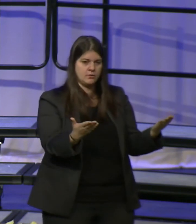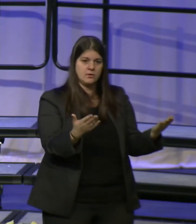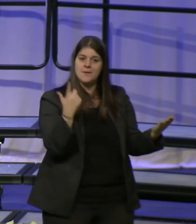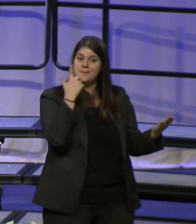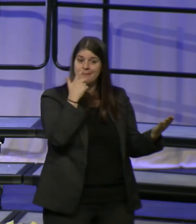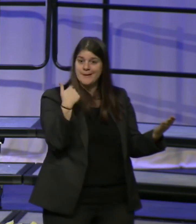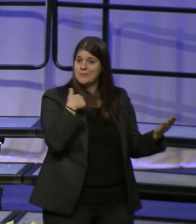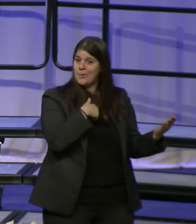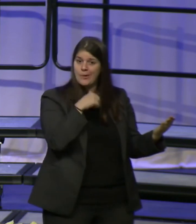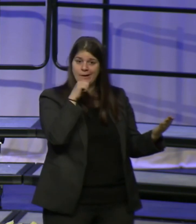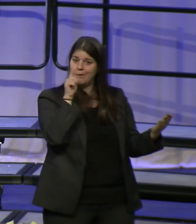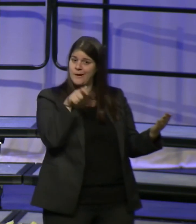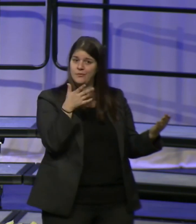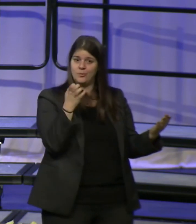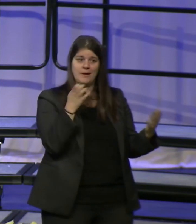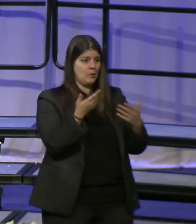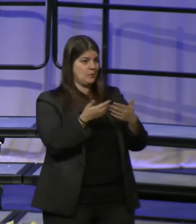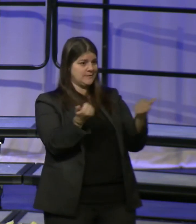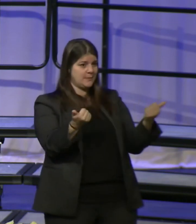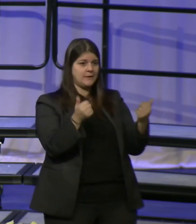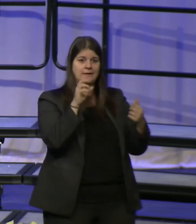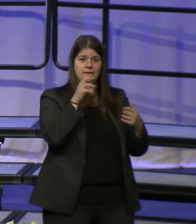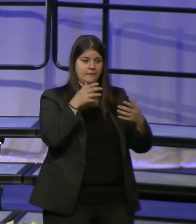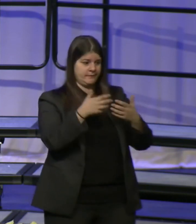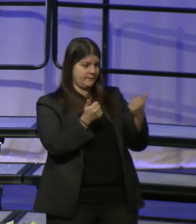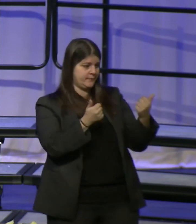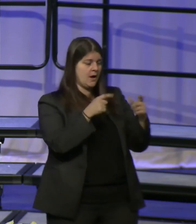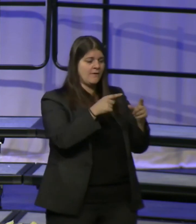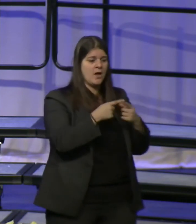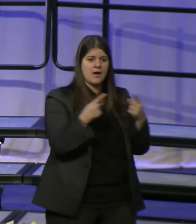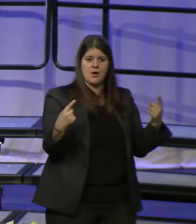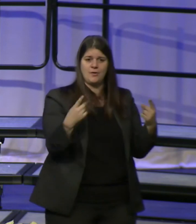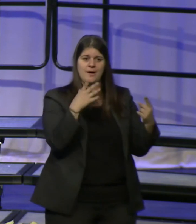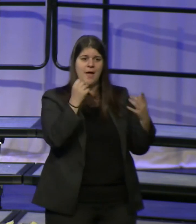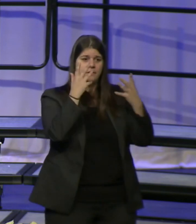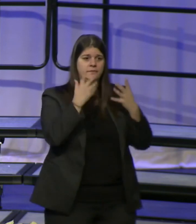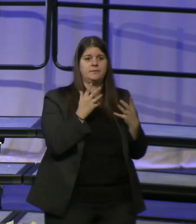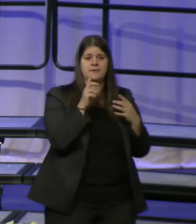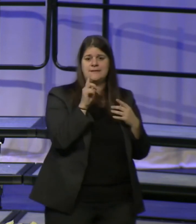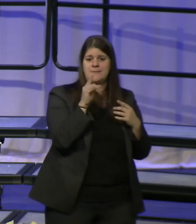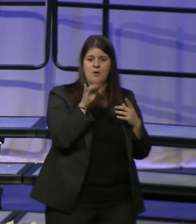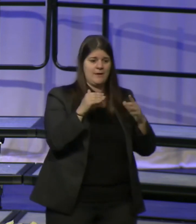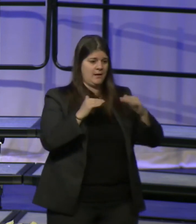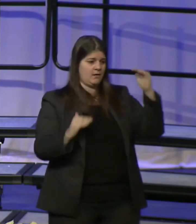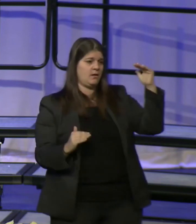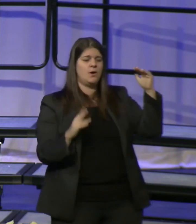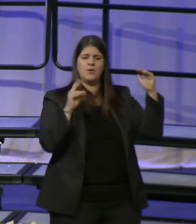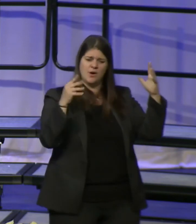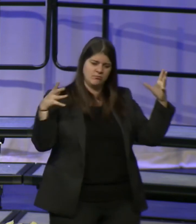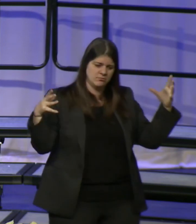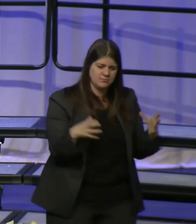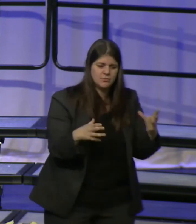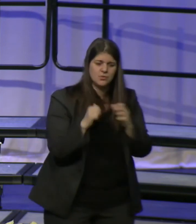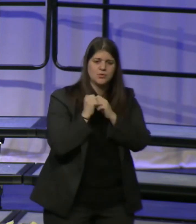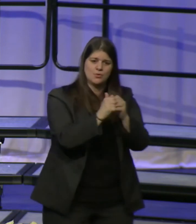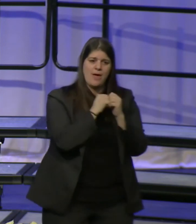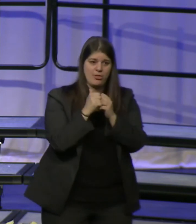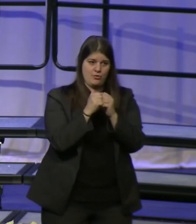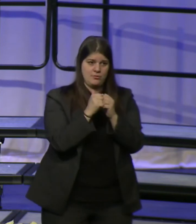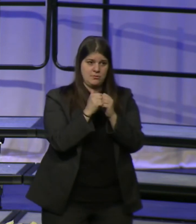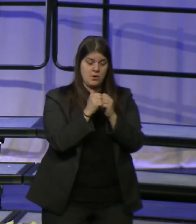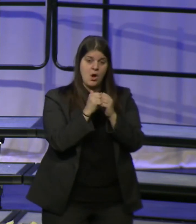two cities of contradiction and disparity. Together, let's cultivate a united, cohesive